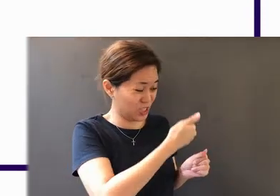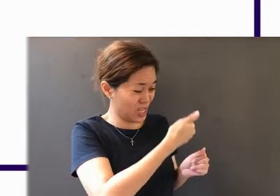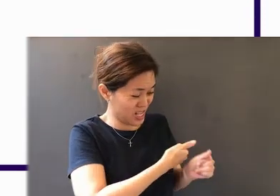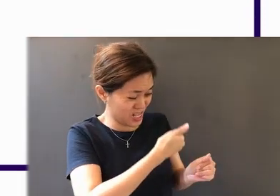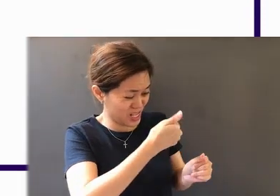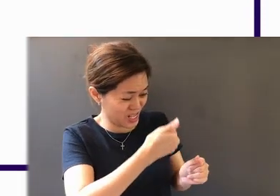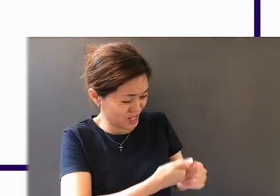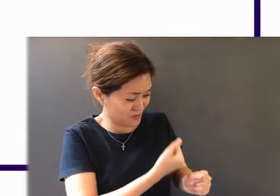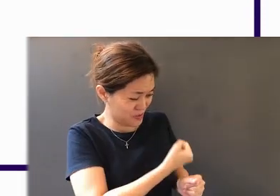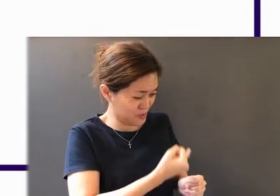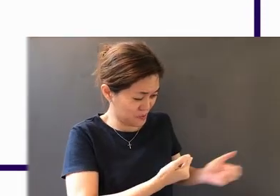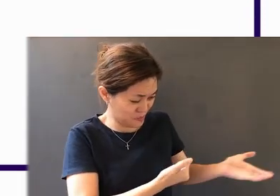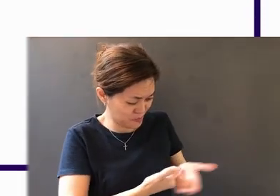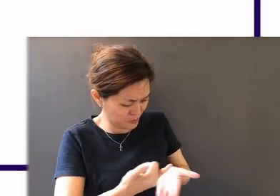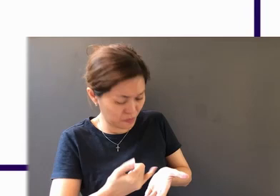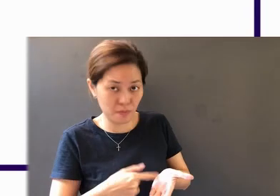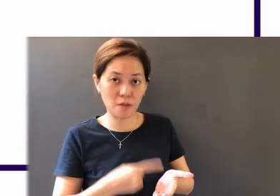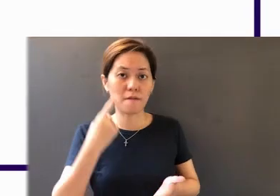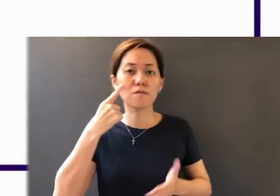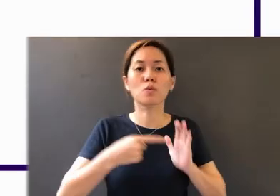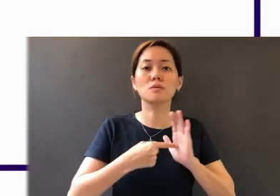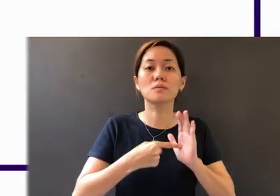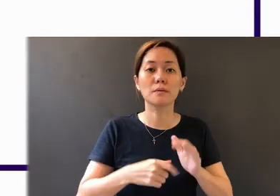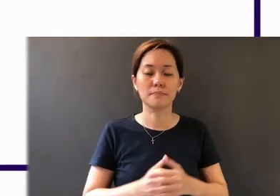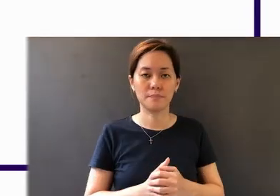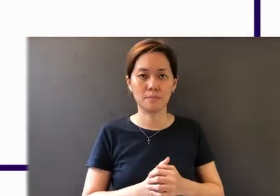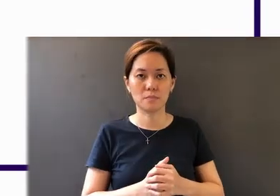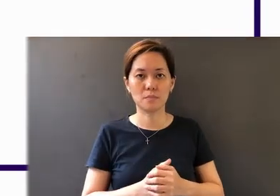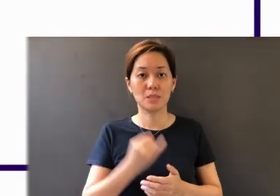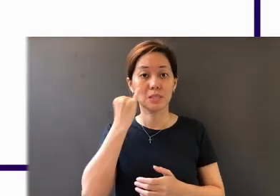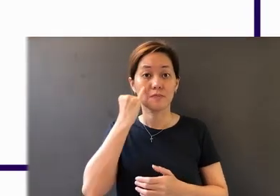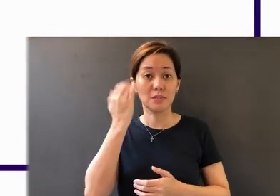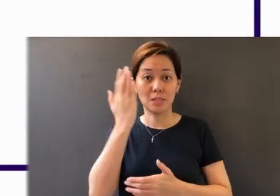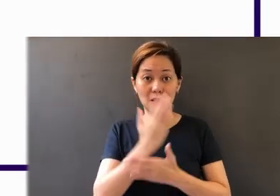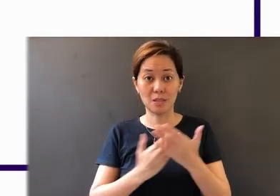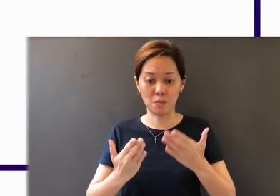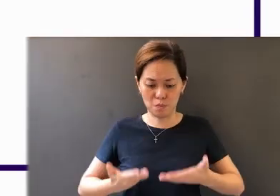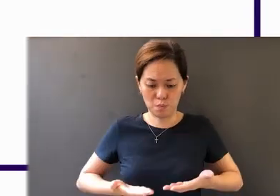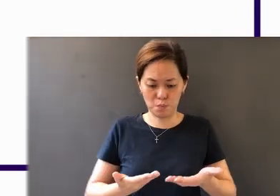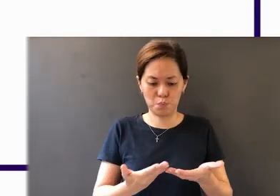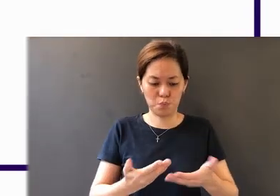is brought to the shop. So for example, if someone brings a Rolex